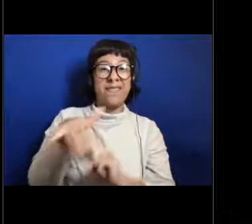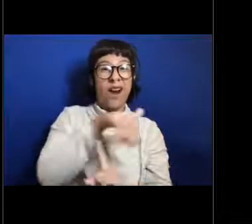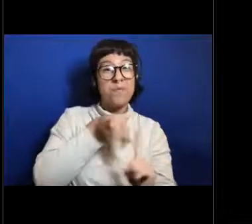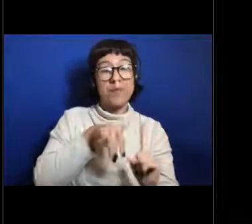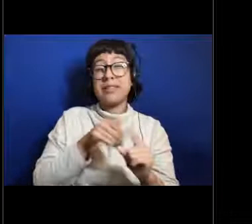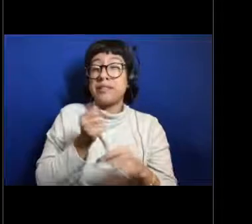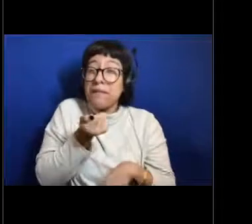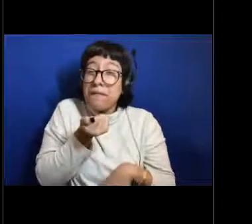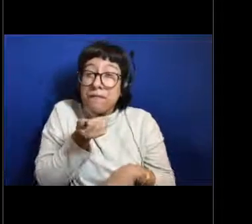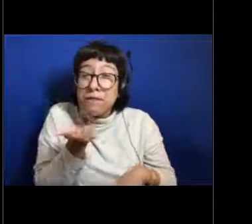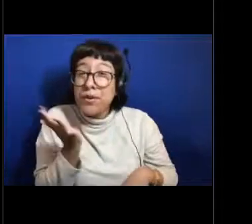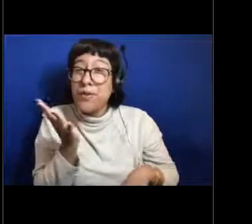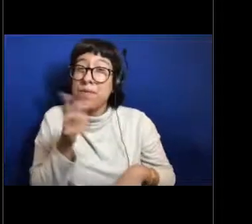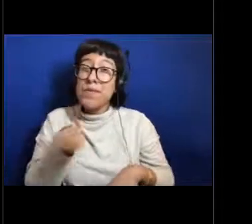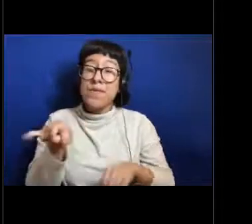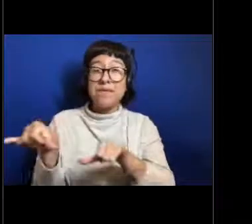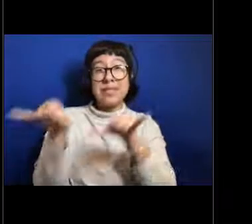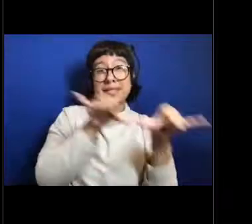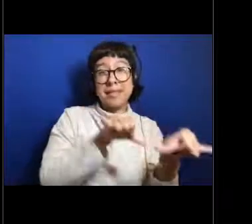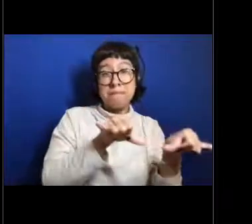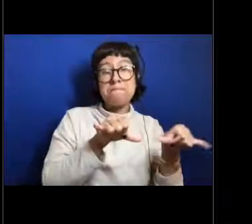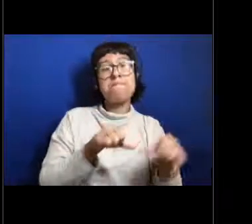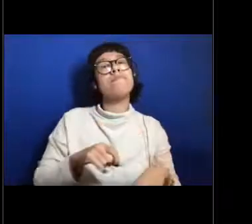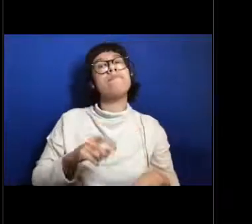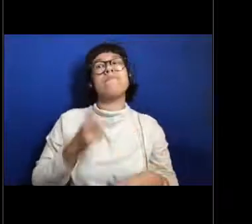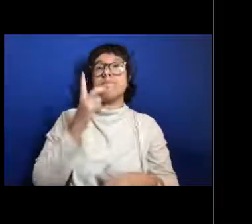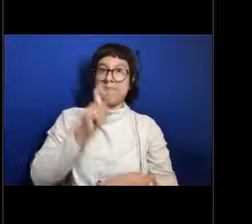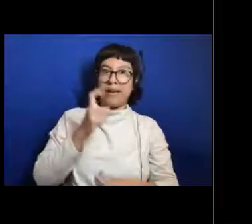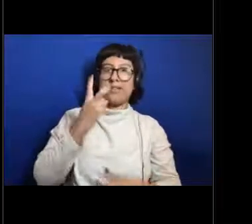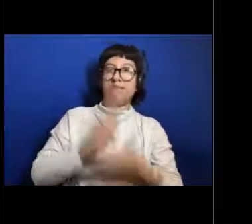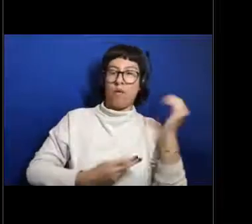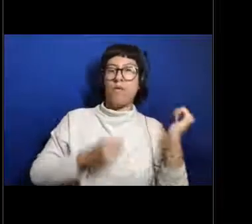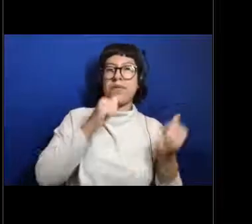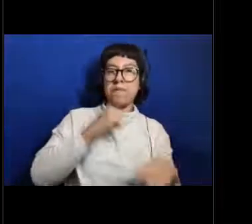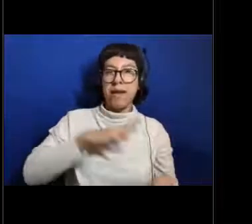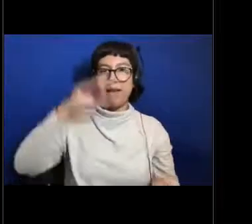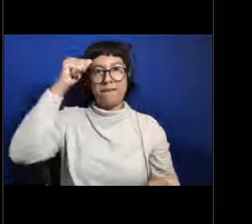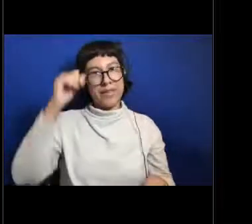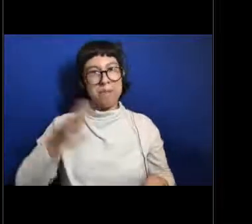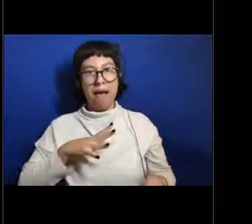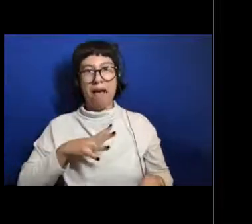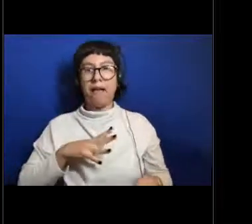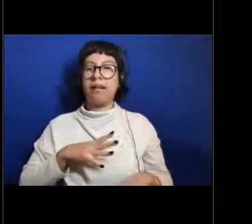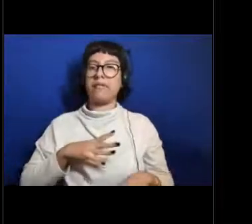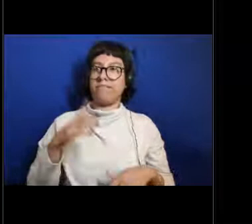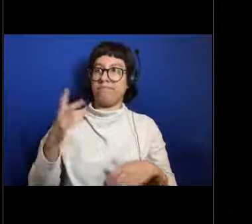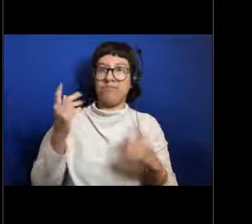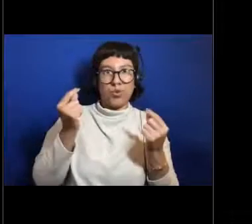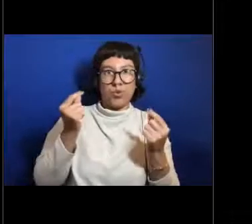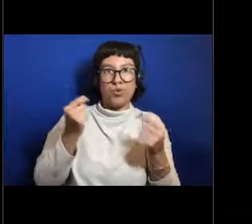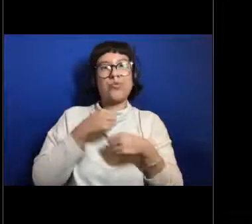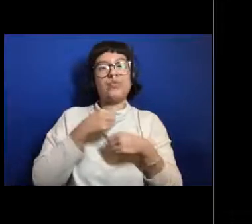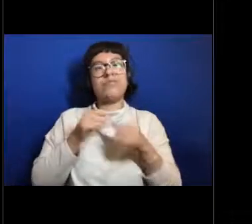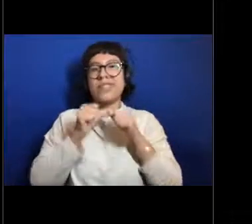that are around the deep sea that they have to be both male and female in order to be able to continue their species